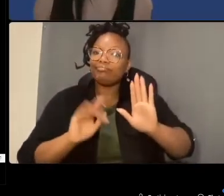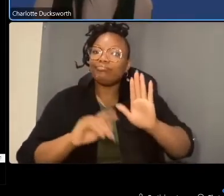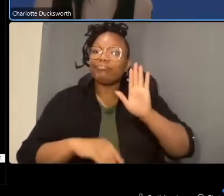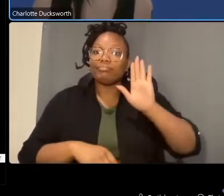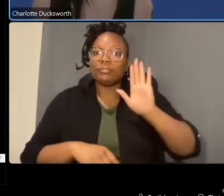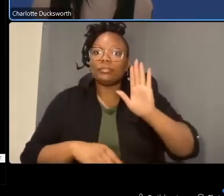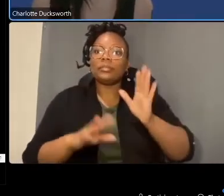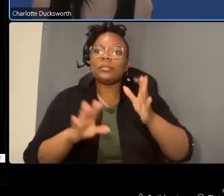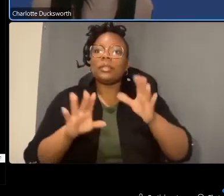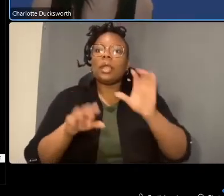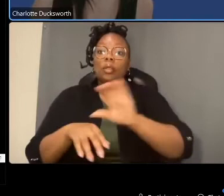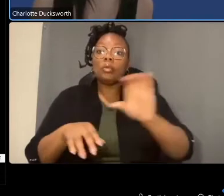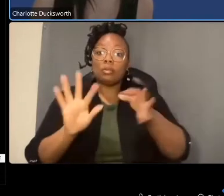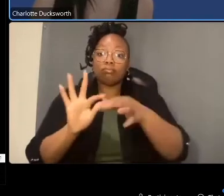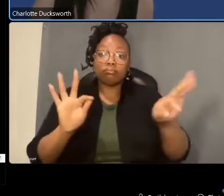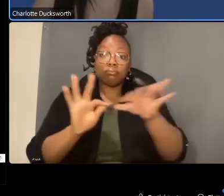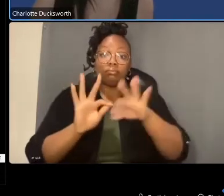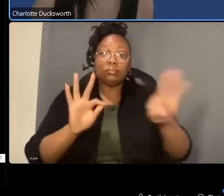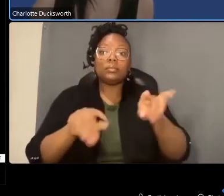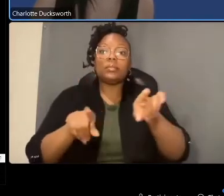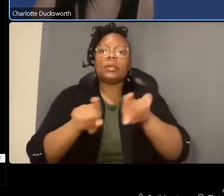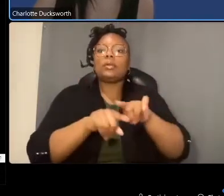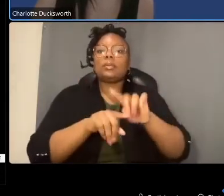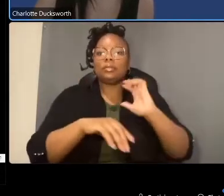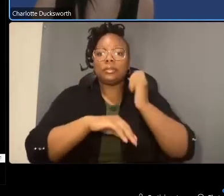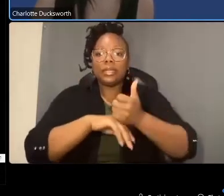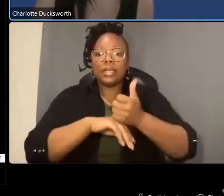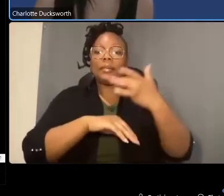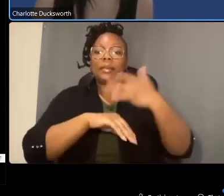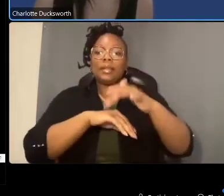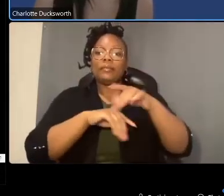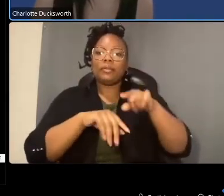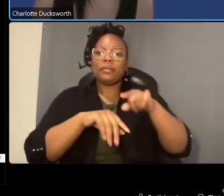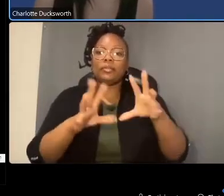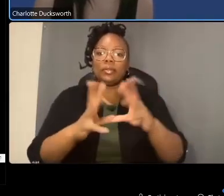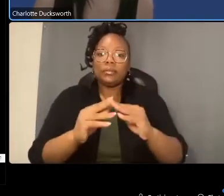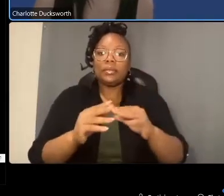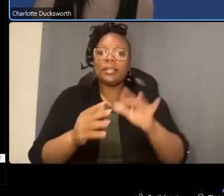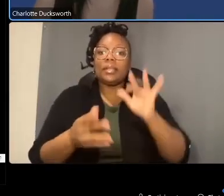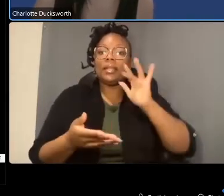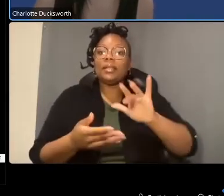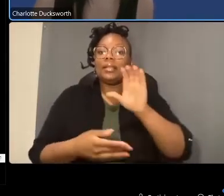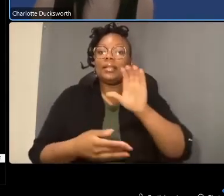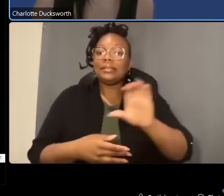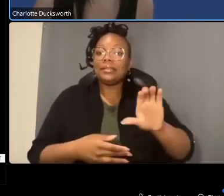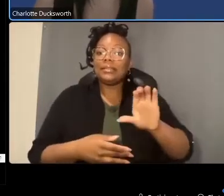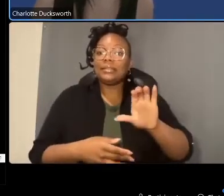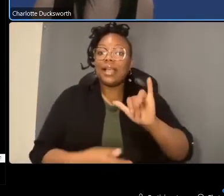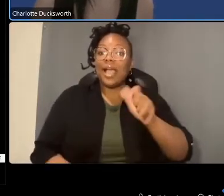closed caption is also enabled and available during the meeting click the cc icon in the lower